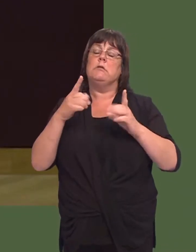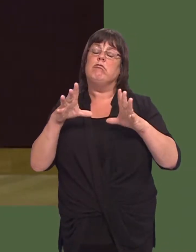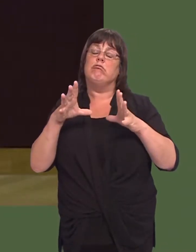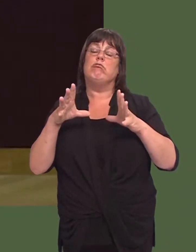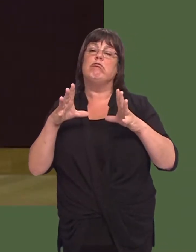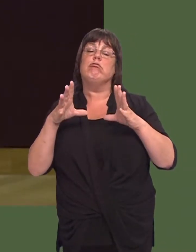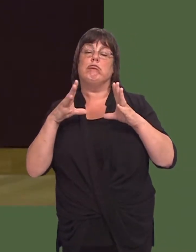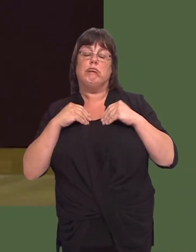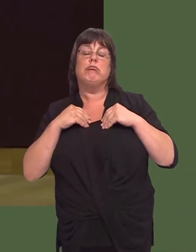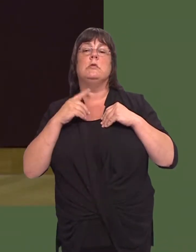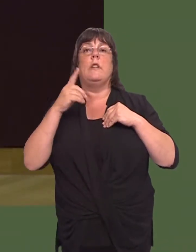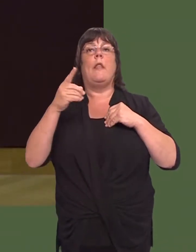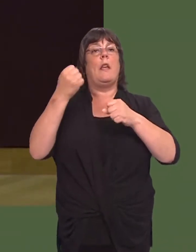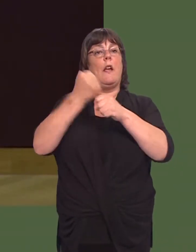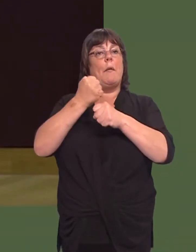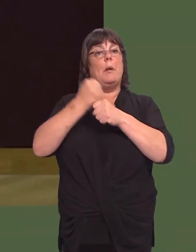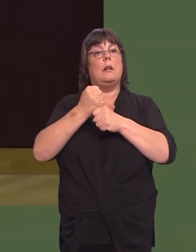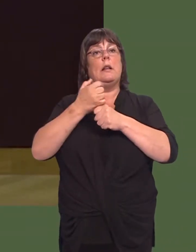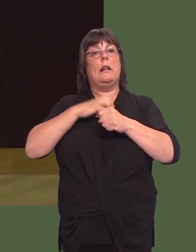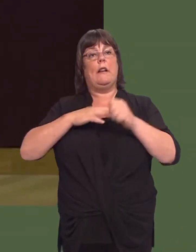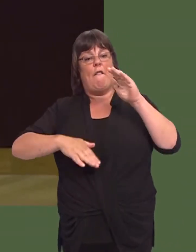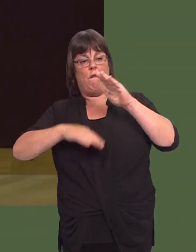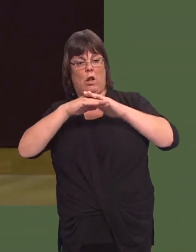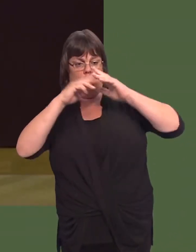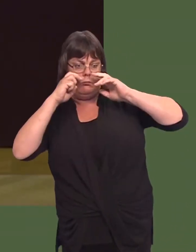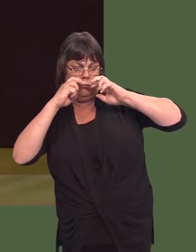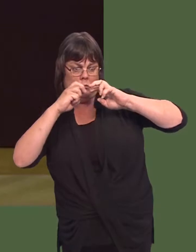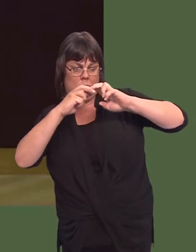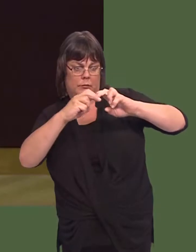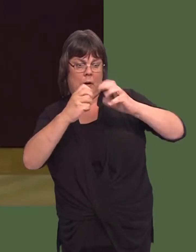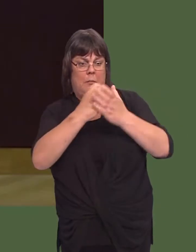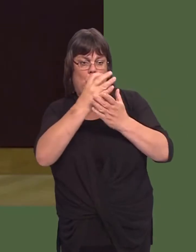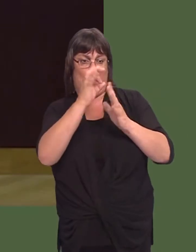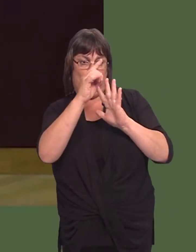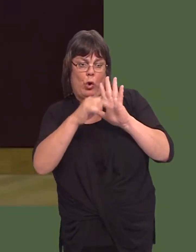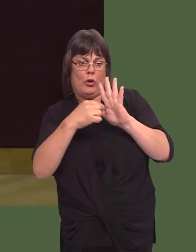his supplementary about how the Government must conduct proper due diligence of the current